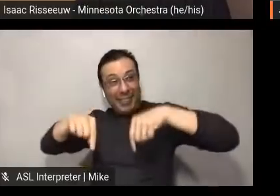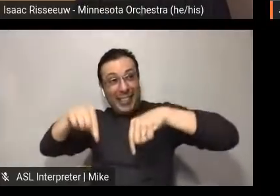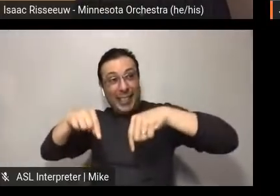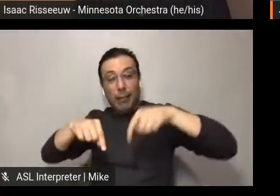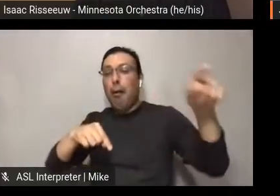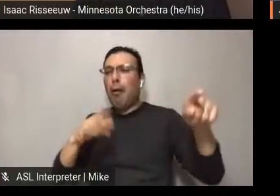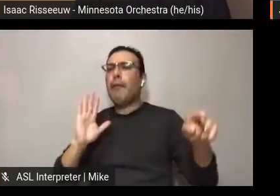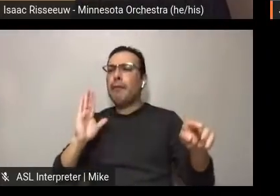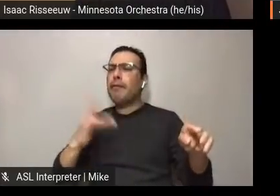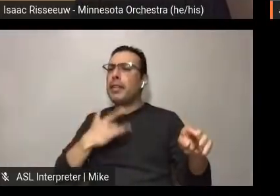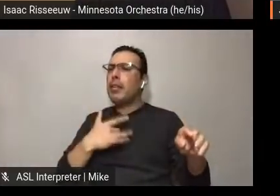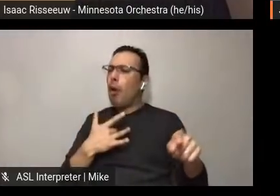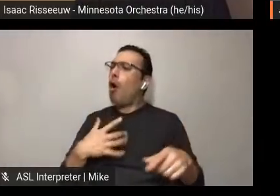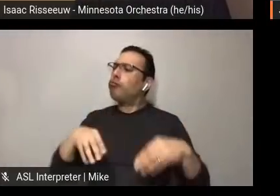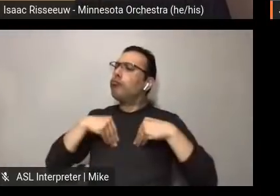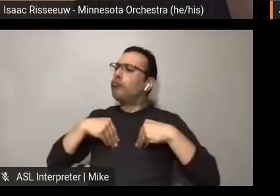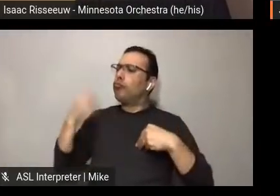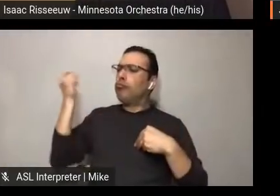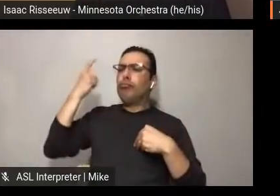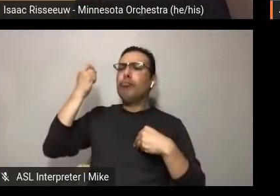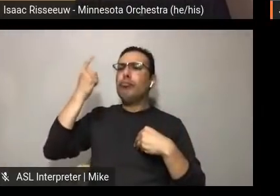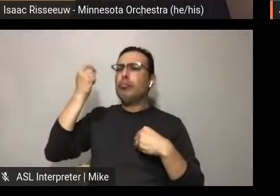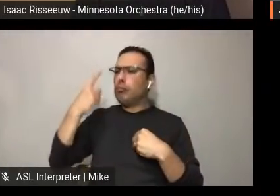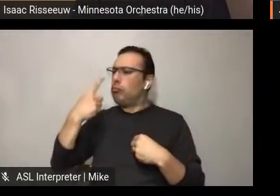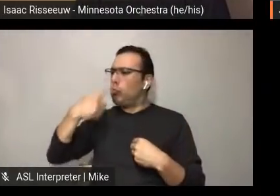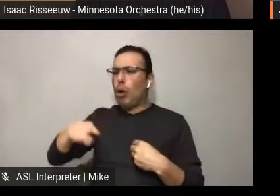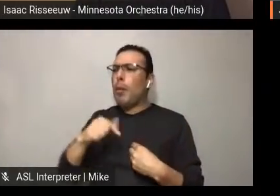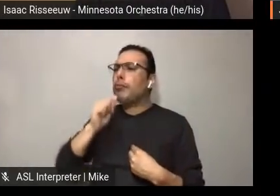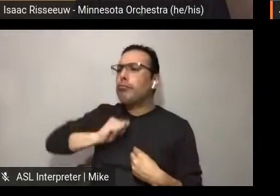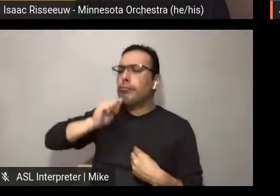as we were also doing some free concerts during the month of August,